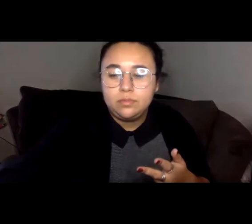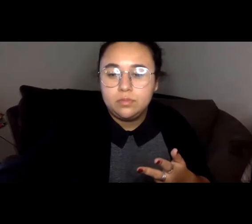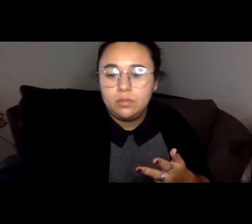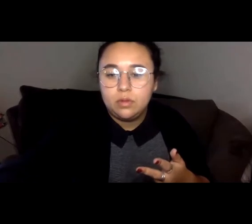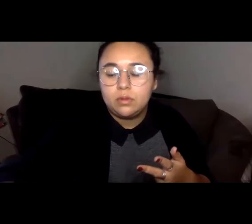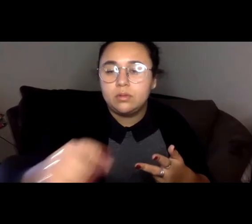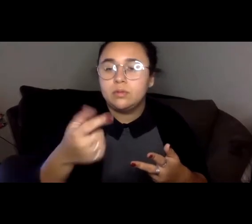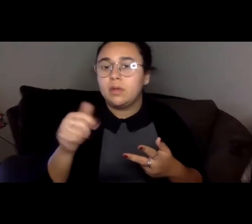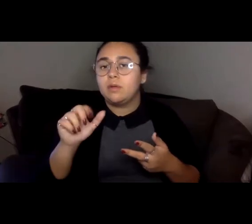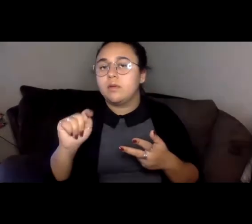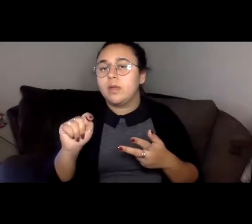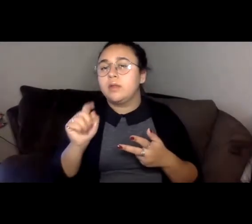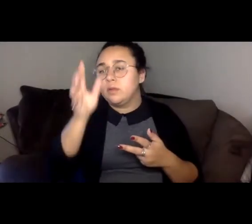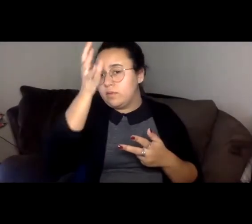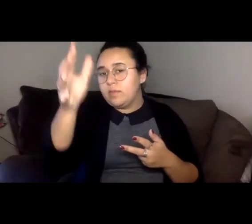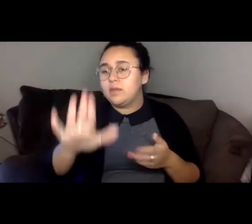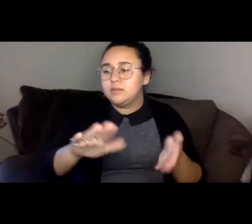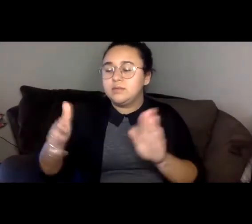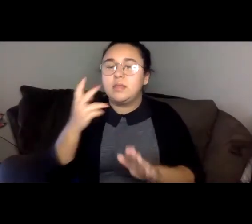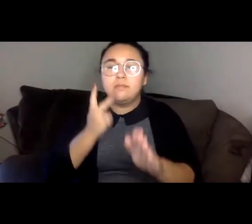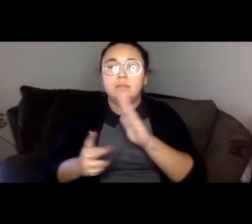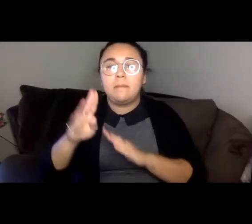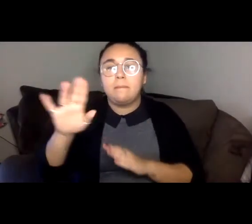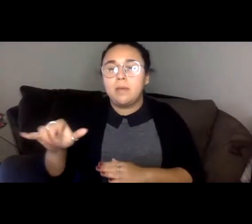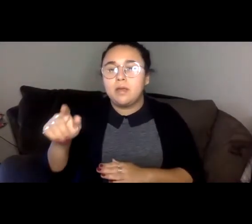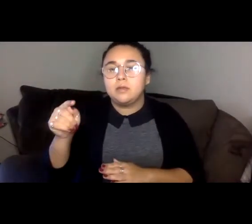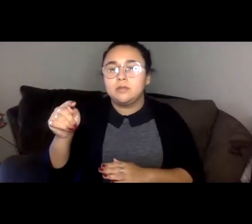great grandfather's death was foretold by a chunk that slipped off a bridge and fell